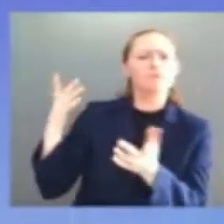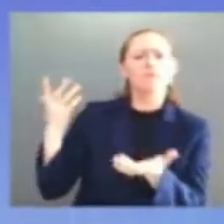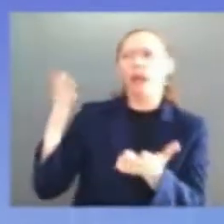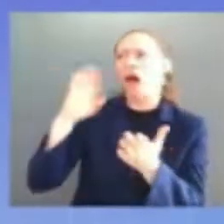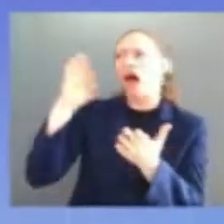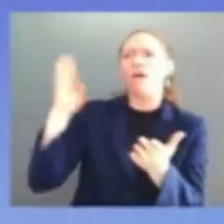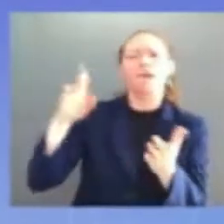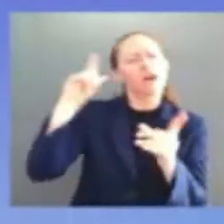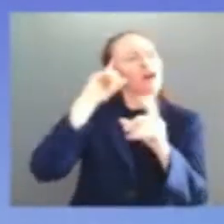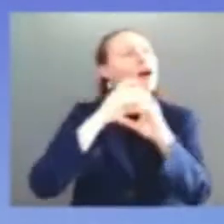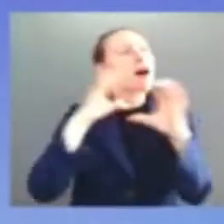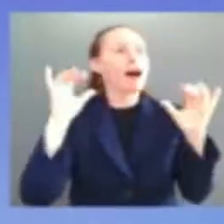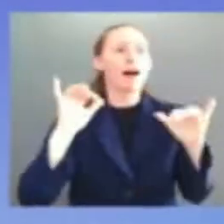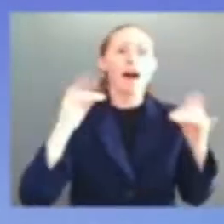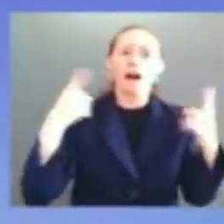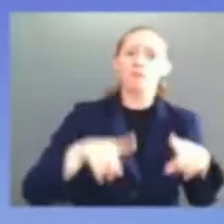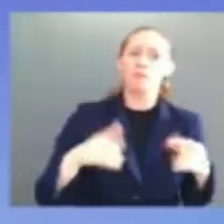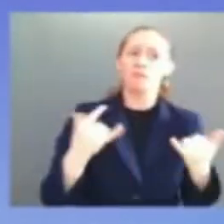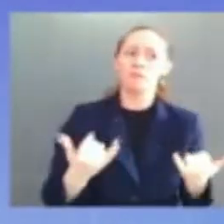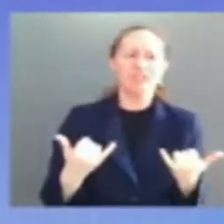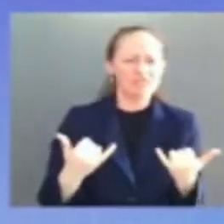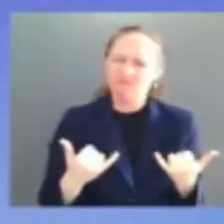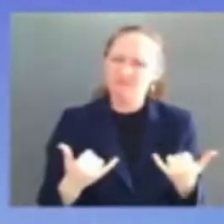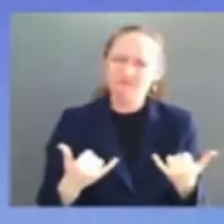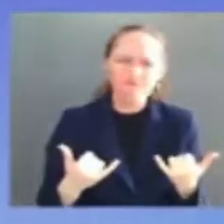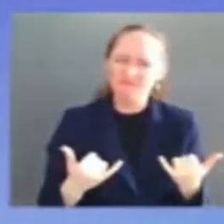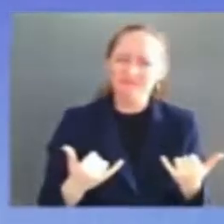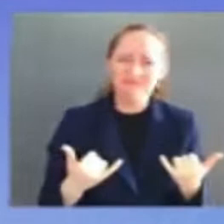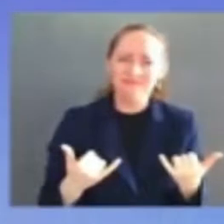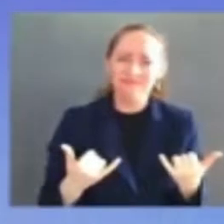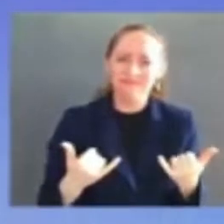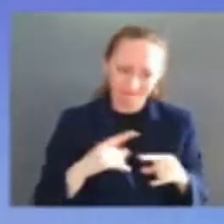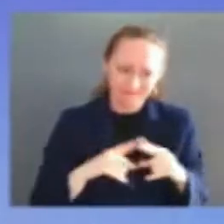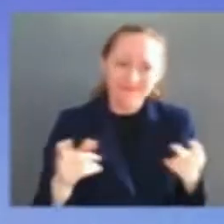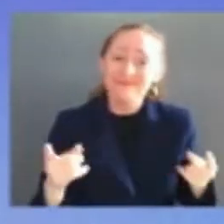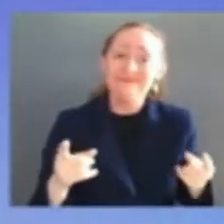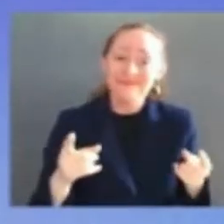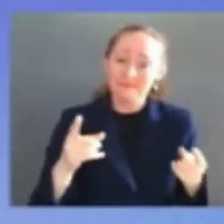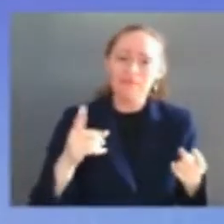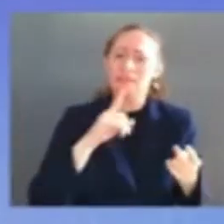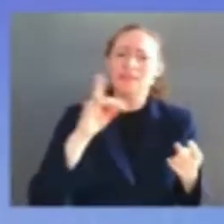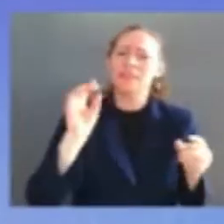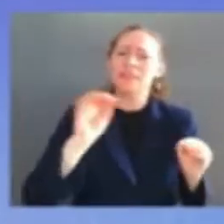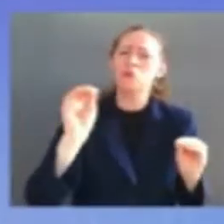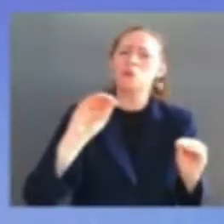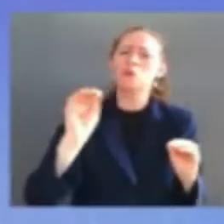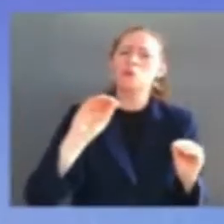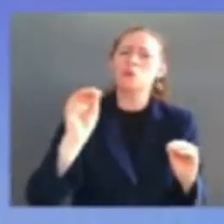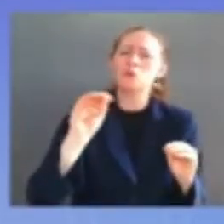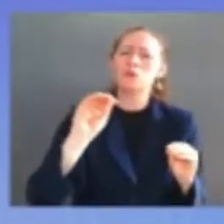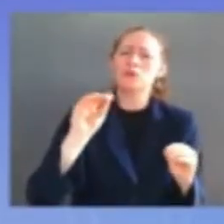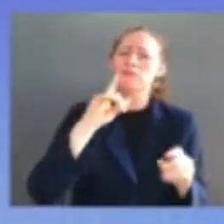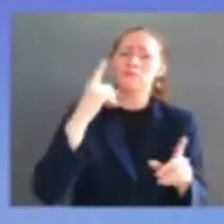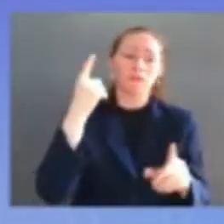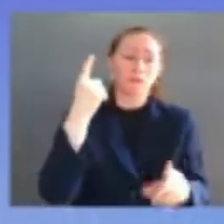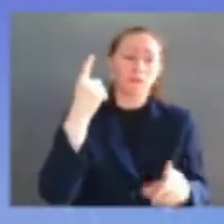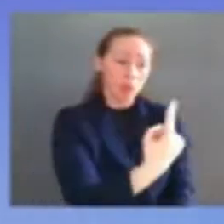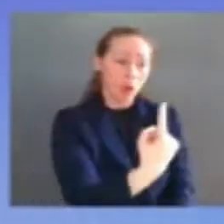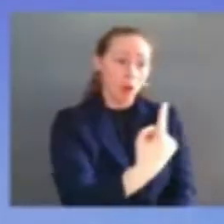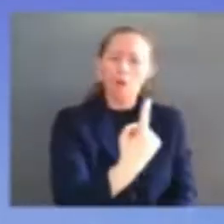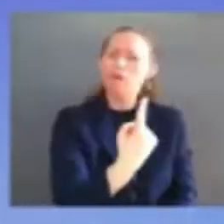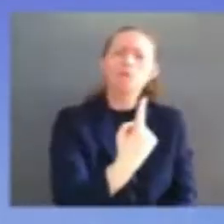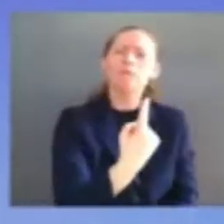does this on their own the path was cleared for me so that i might rise to this occasion